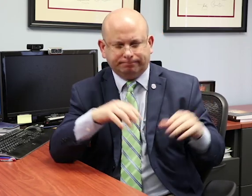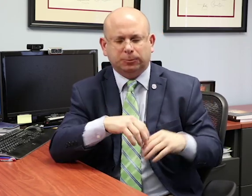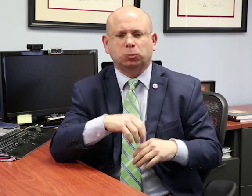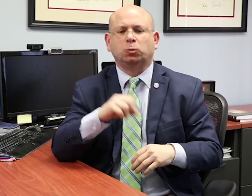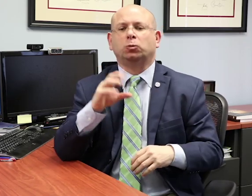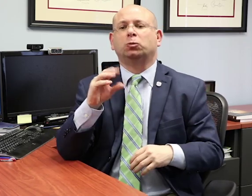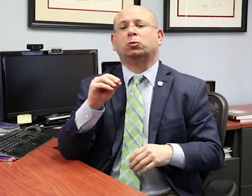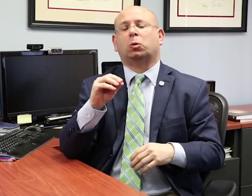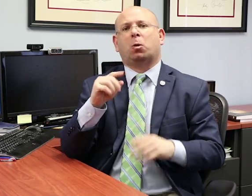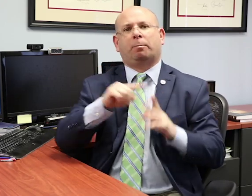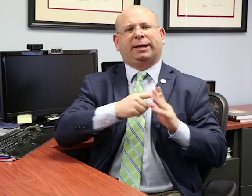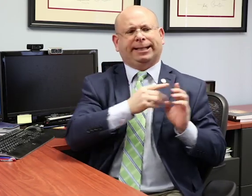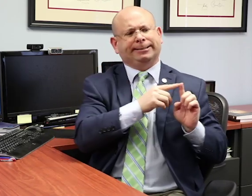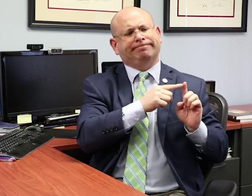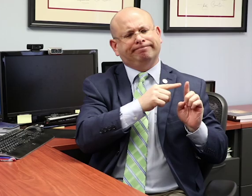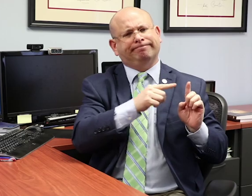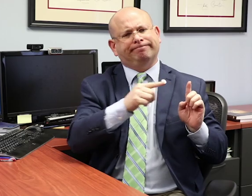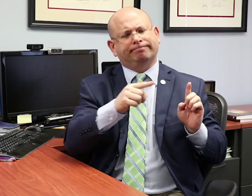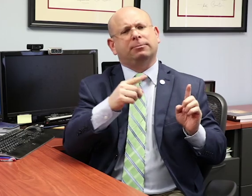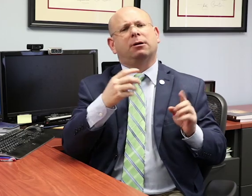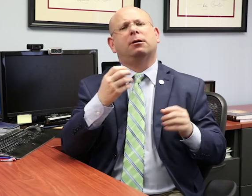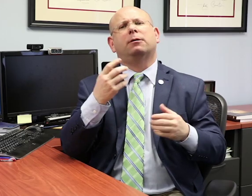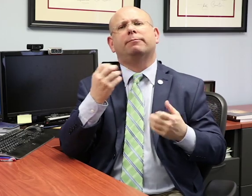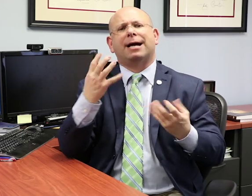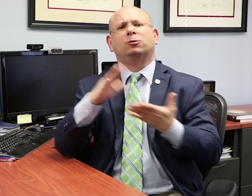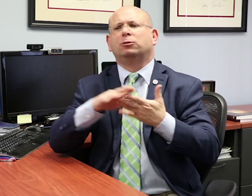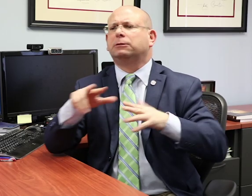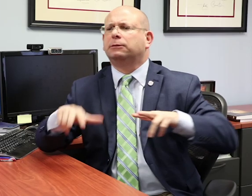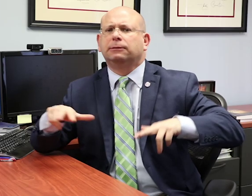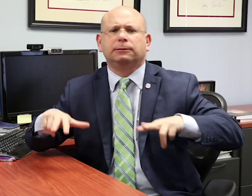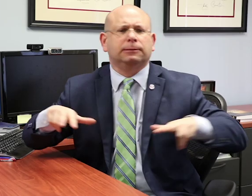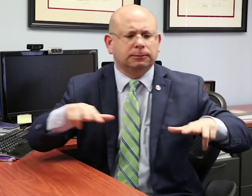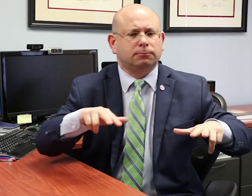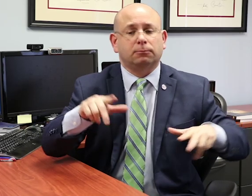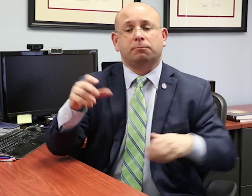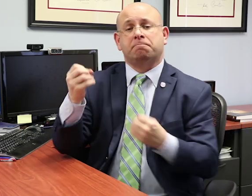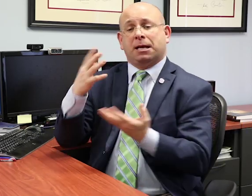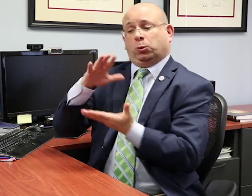Most schools for the deaf had been around for many years before the IDEA and knew what they needed to